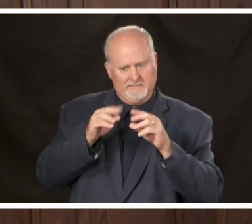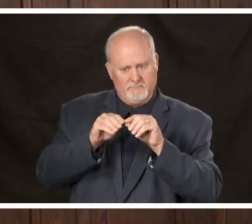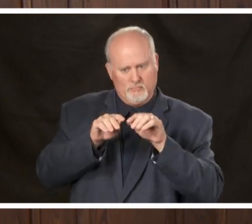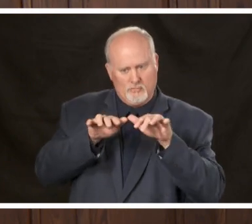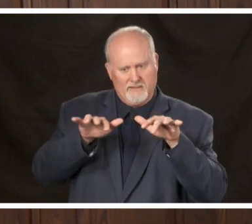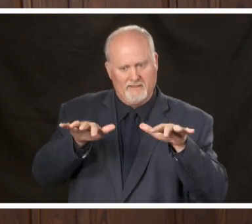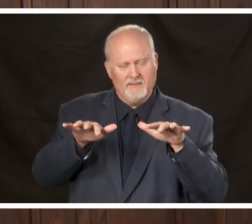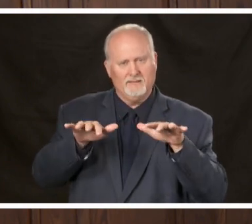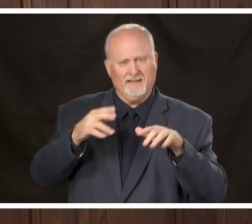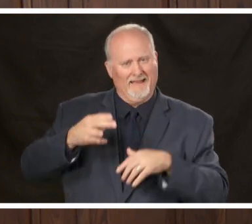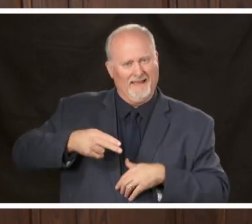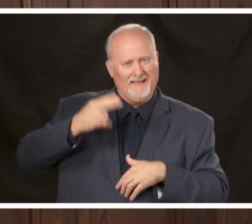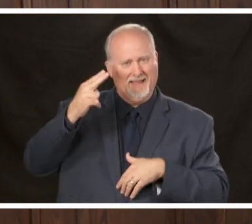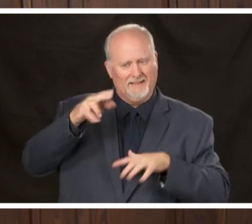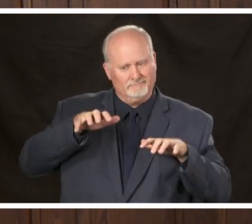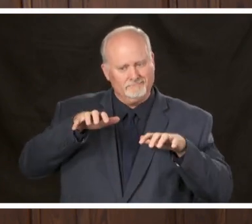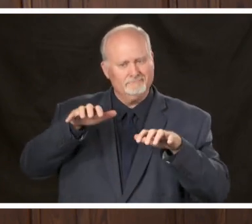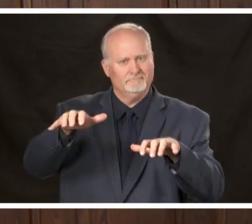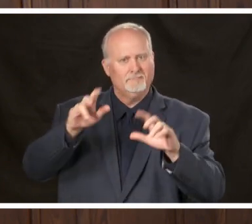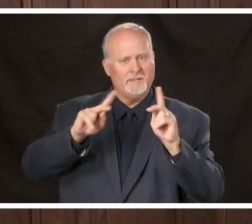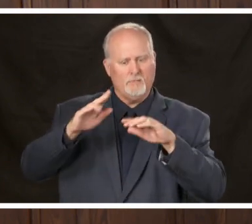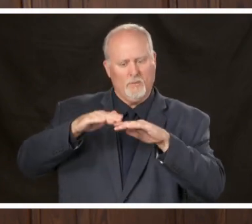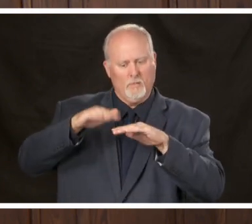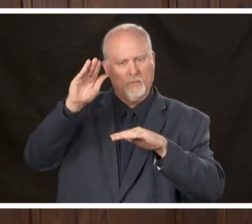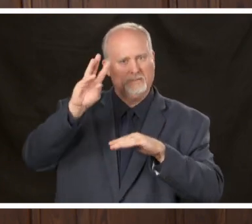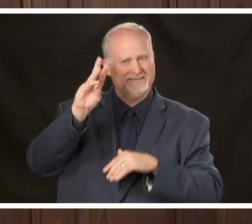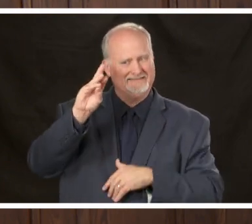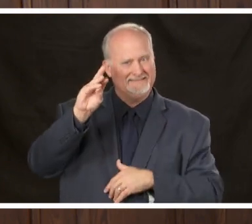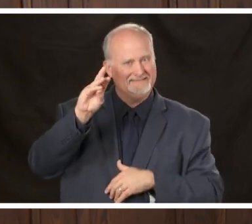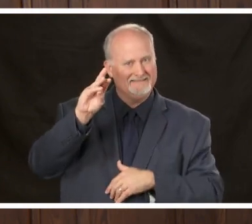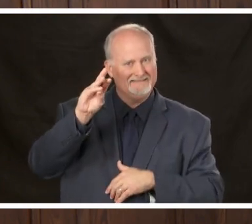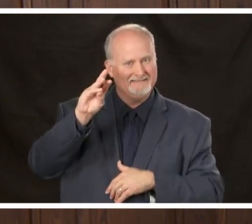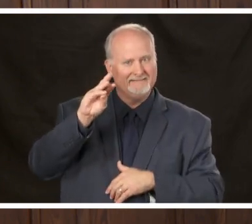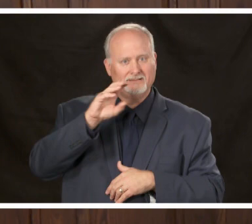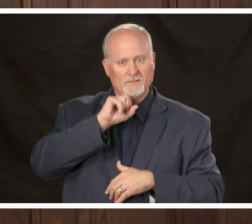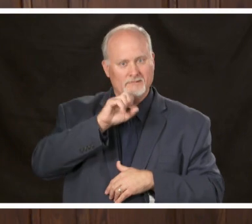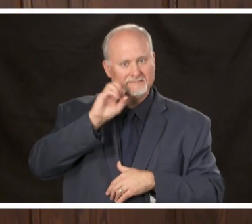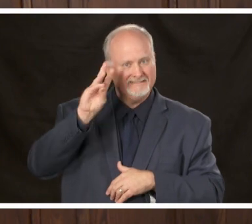a high population of people over the age of 60 who are african-american and who